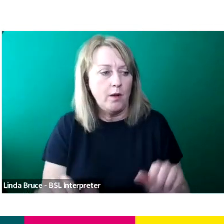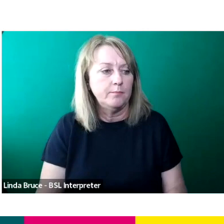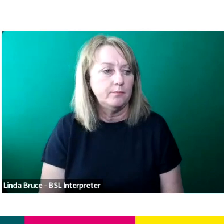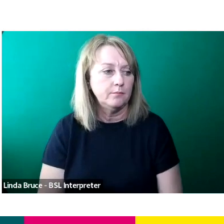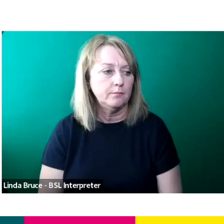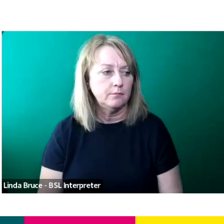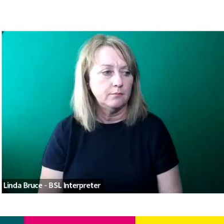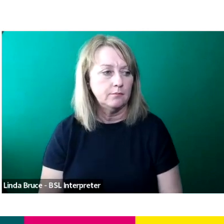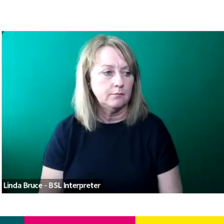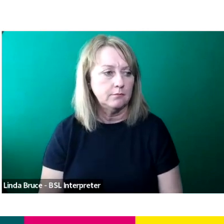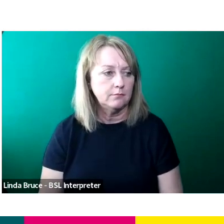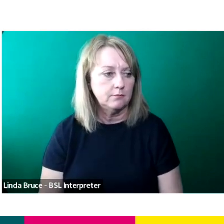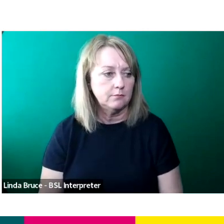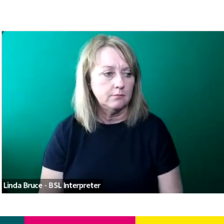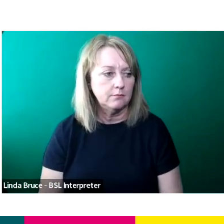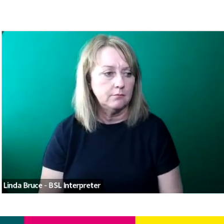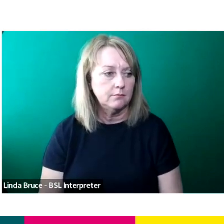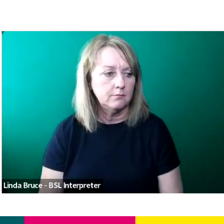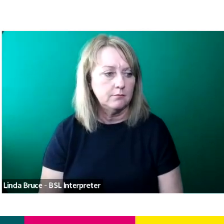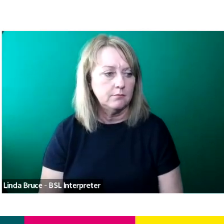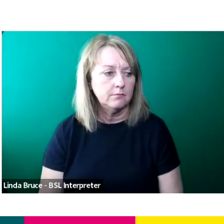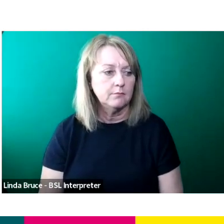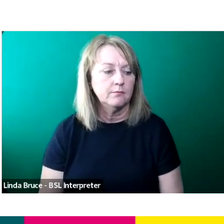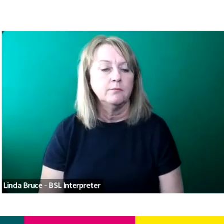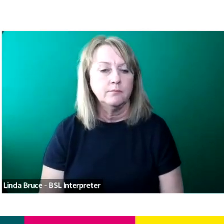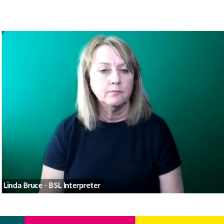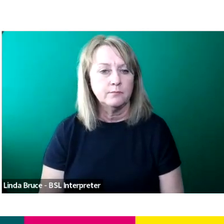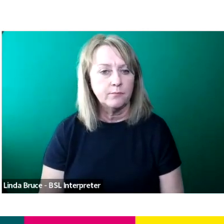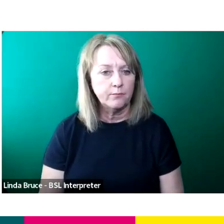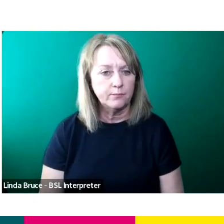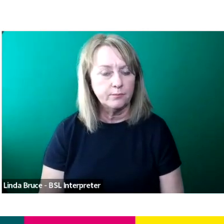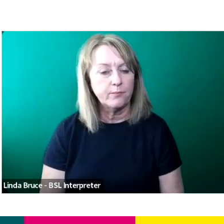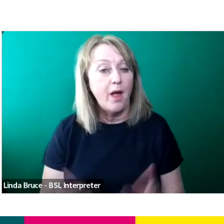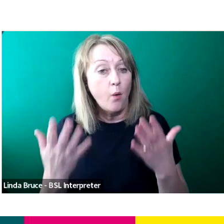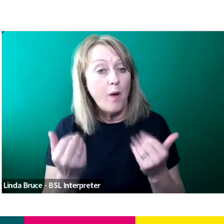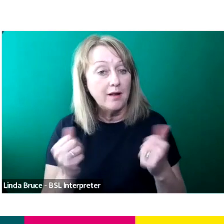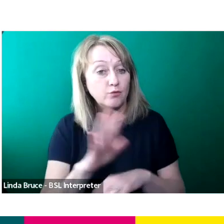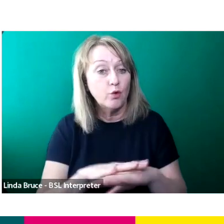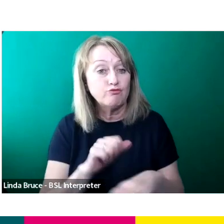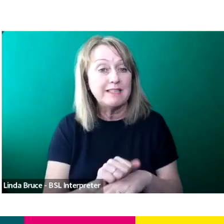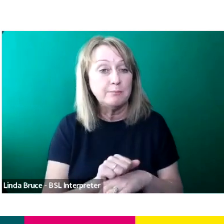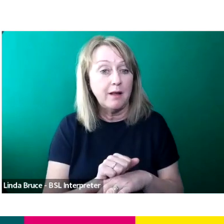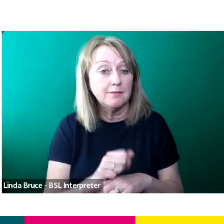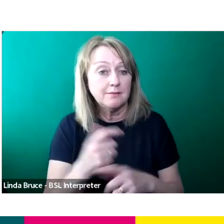“Welcome and welcome to Christmas Comedy Club with your host Lost Voice Guy."